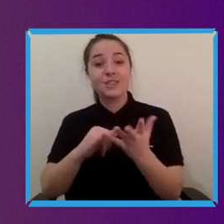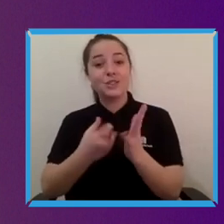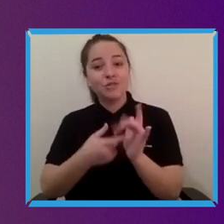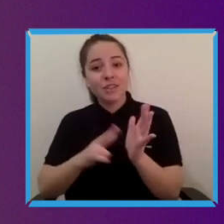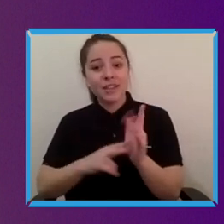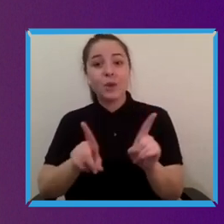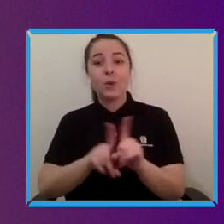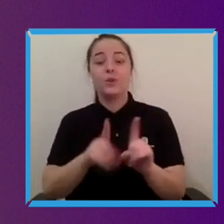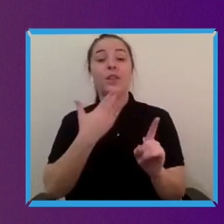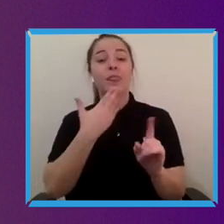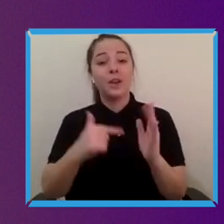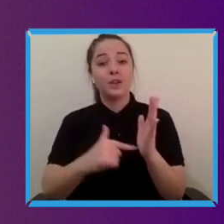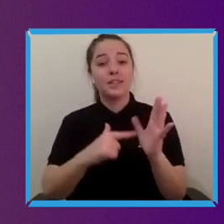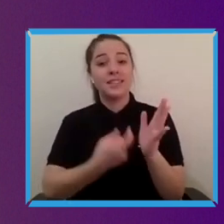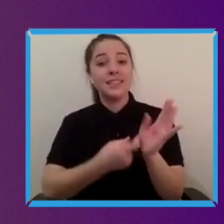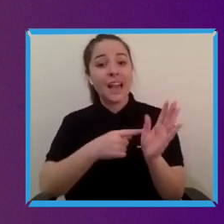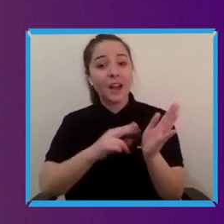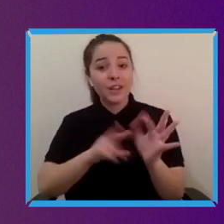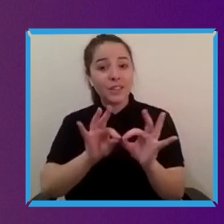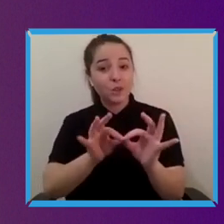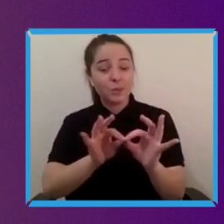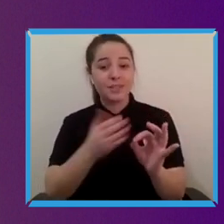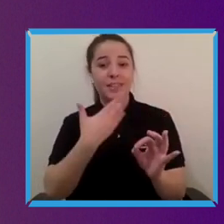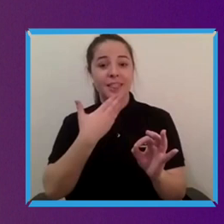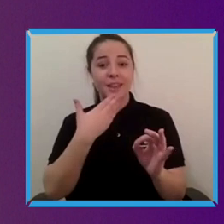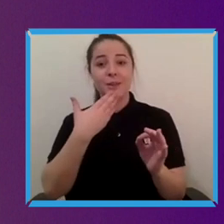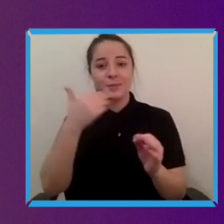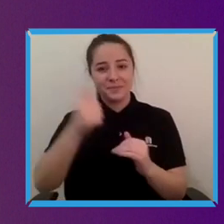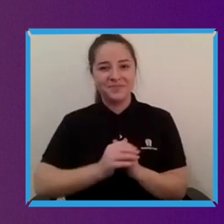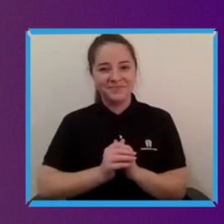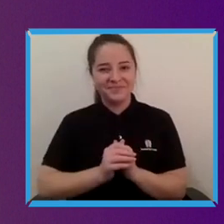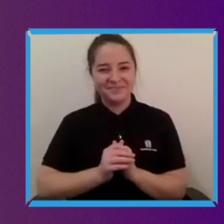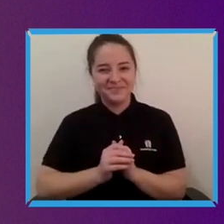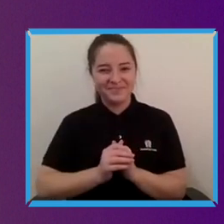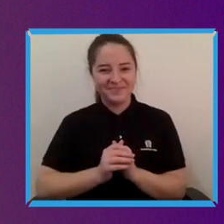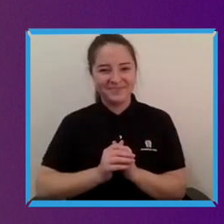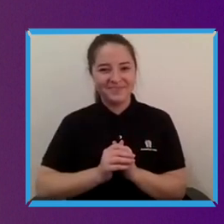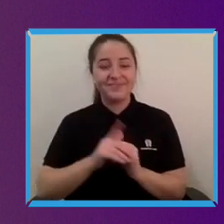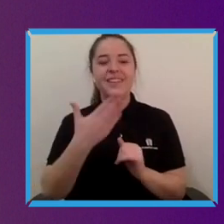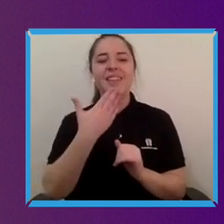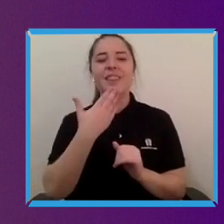Taryn our interpreter as well thank you. And thank you for joining us so